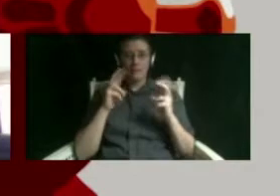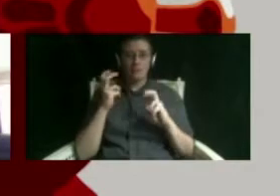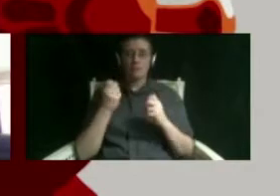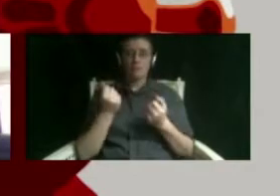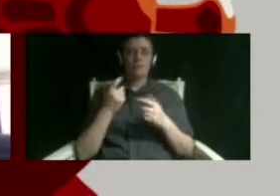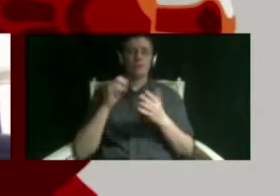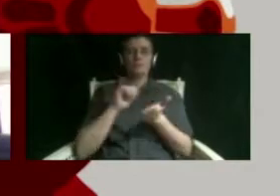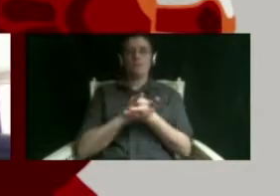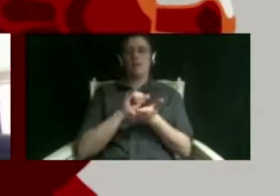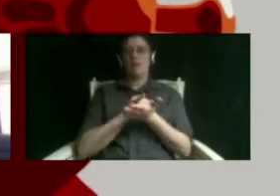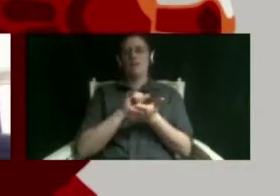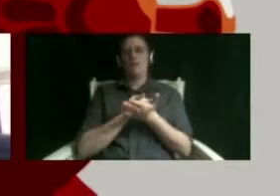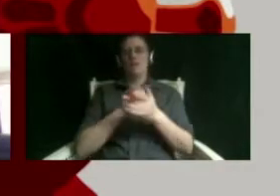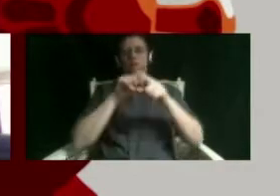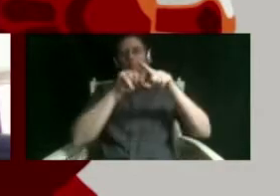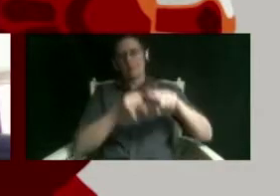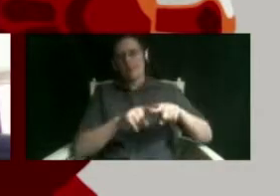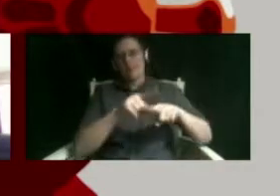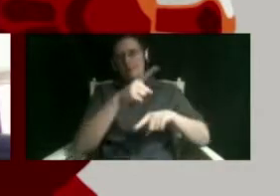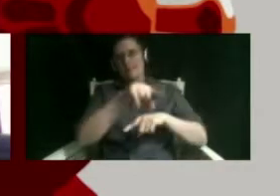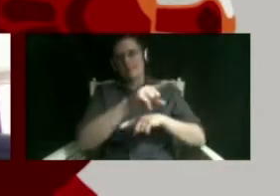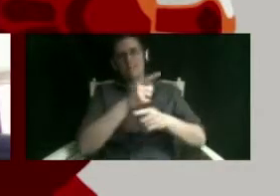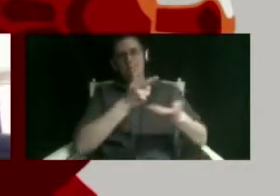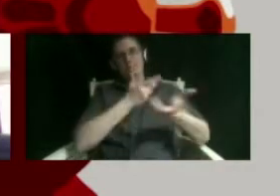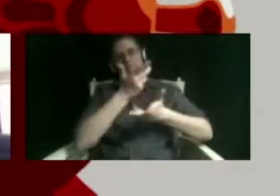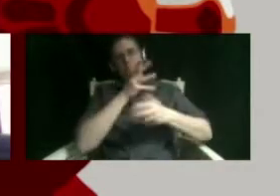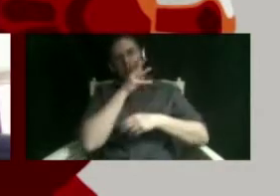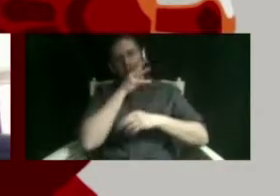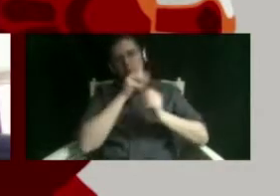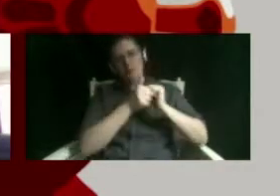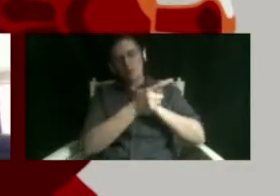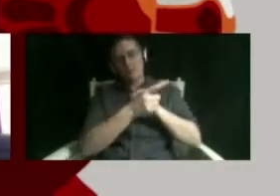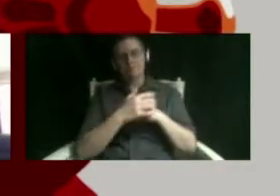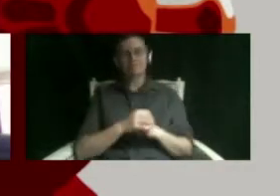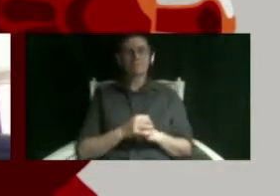people who would understand what i was going through uh and like they were not